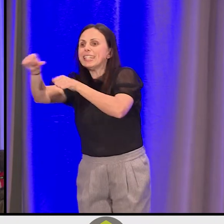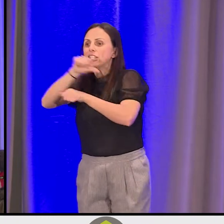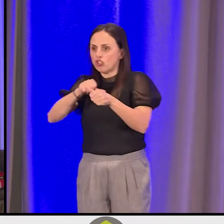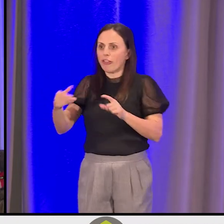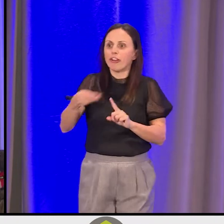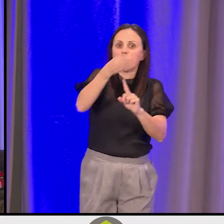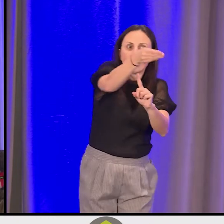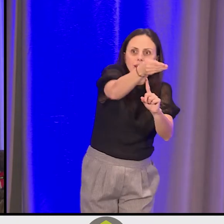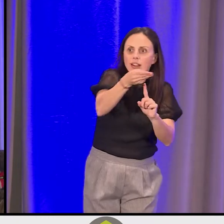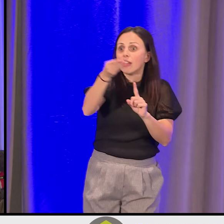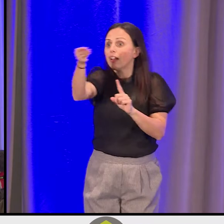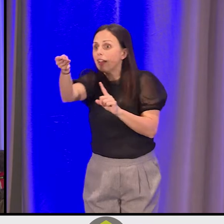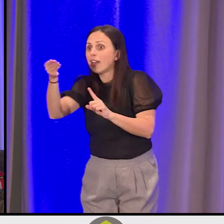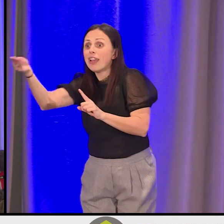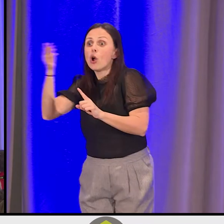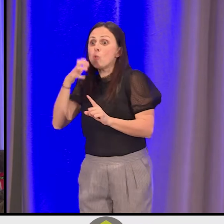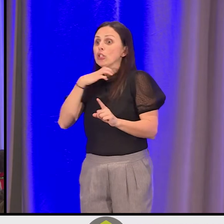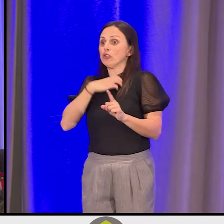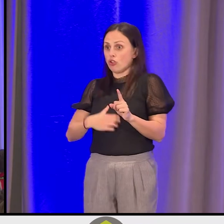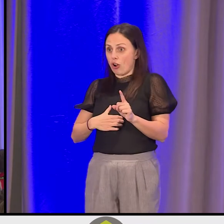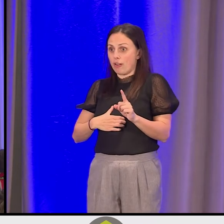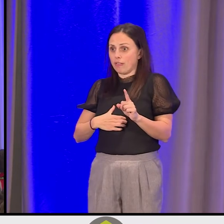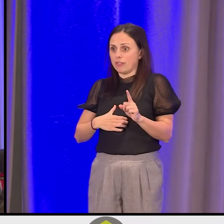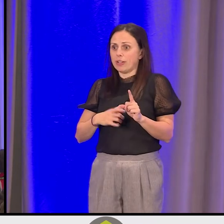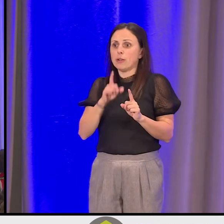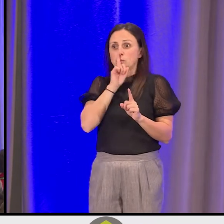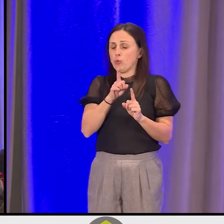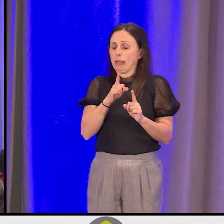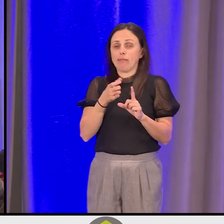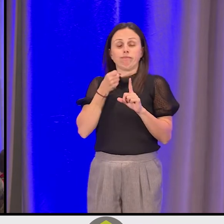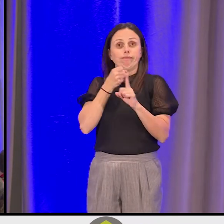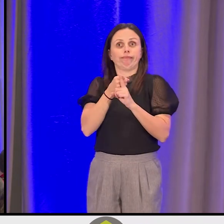Because you will starve." And it was so impactful for both of us